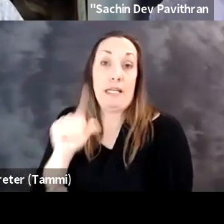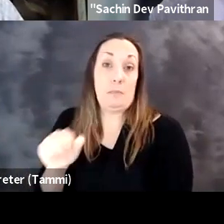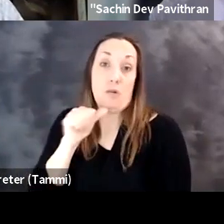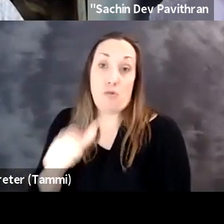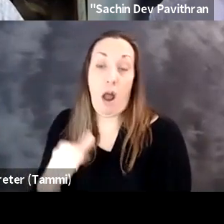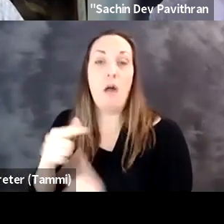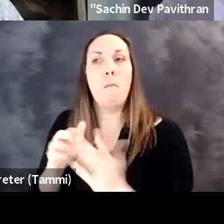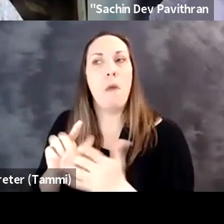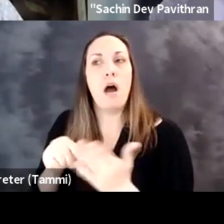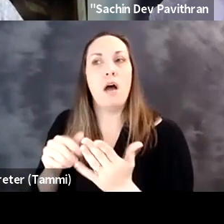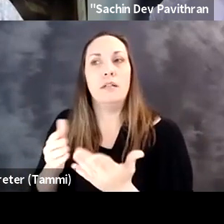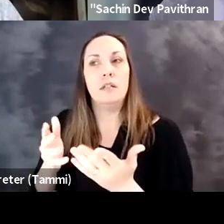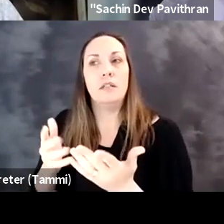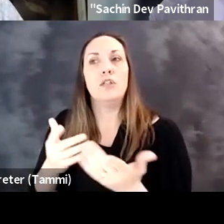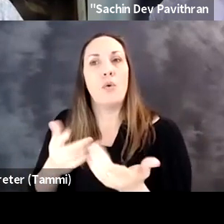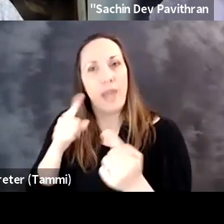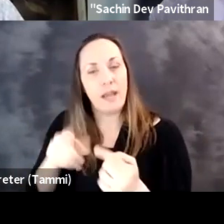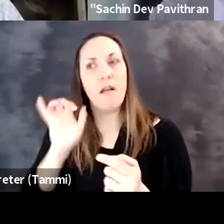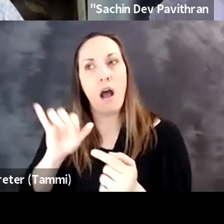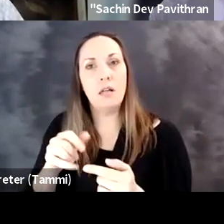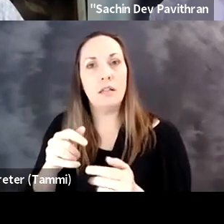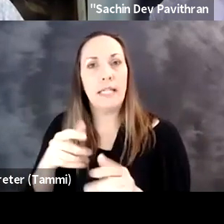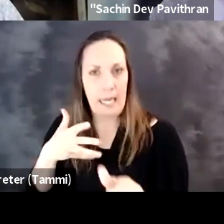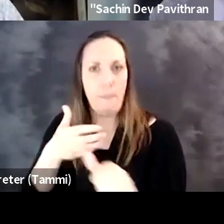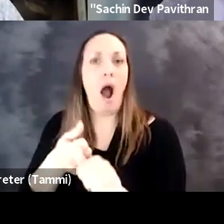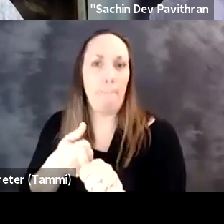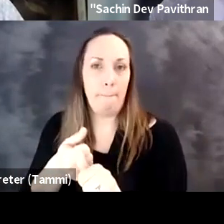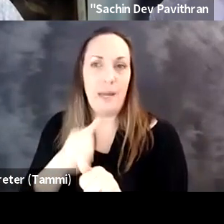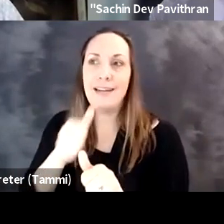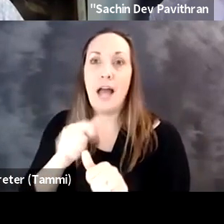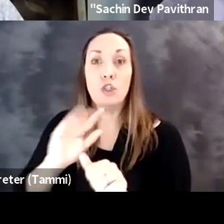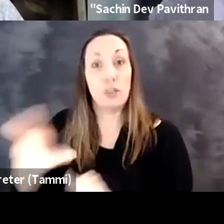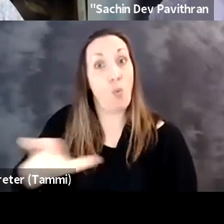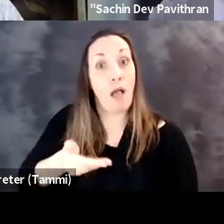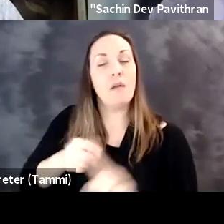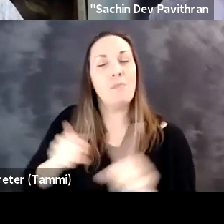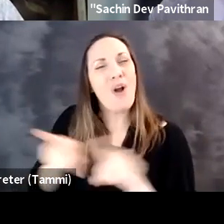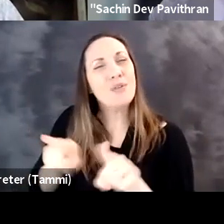So what are we doing to empower staff,